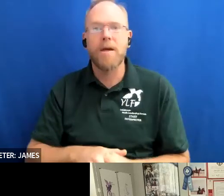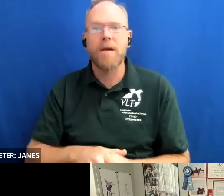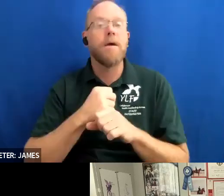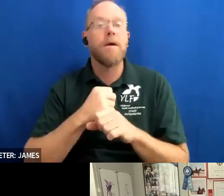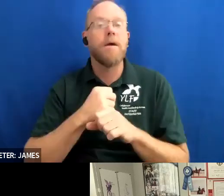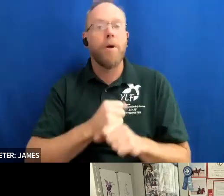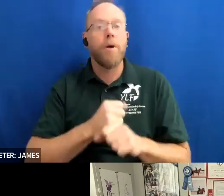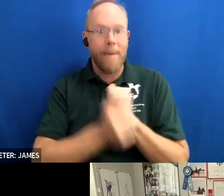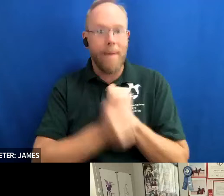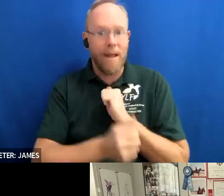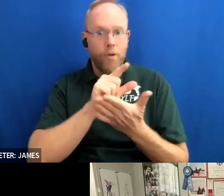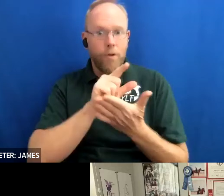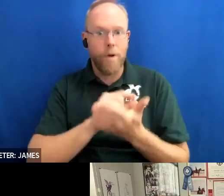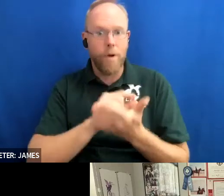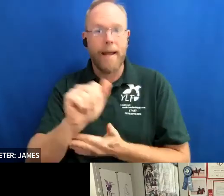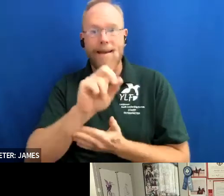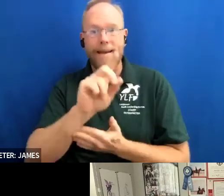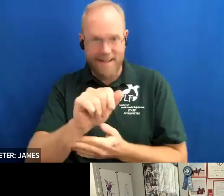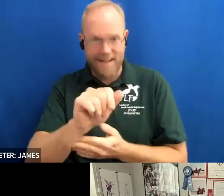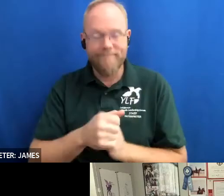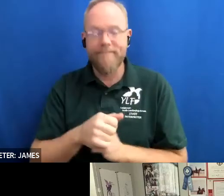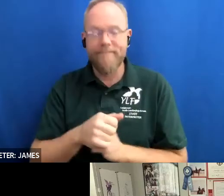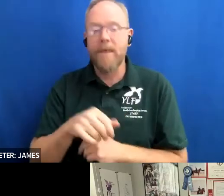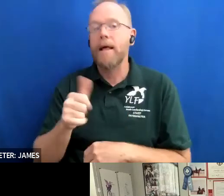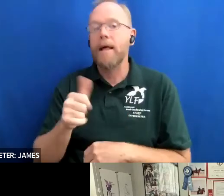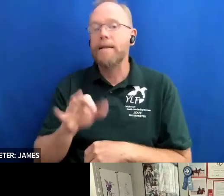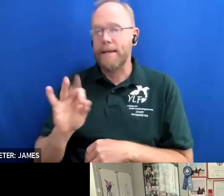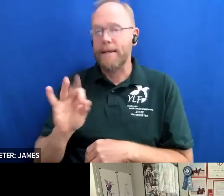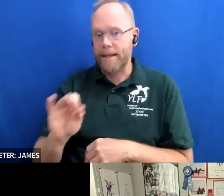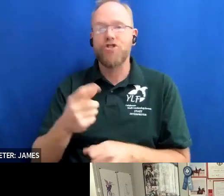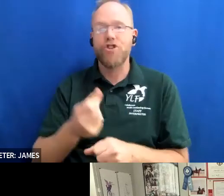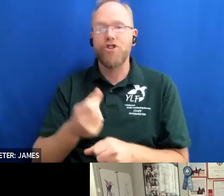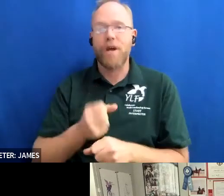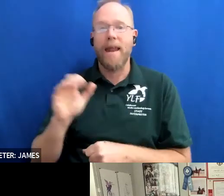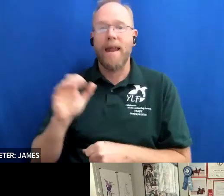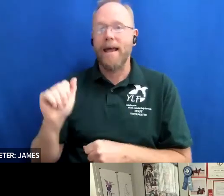in 1990 she received the americans with disabilities act award from the task force